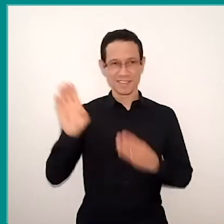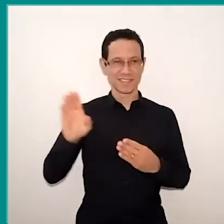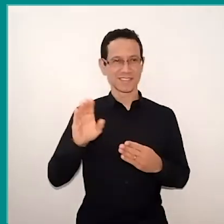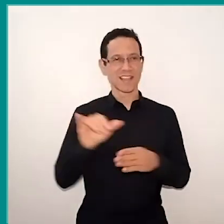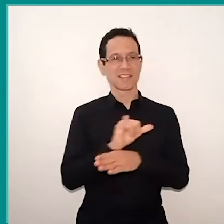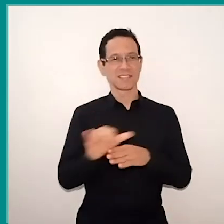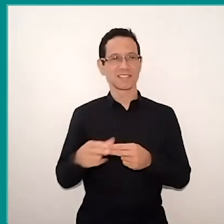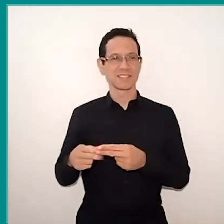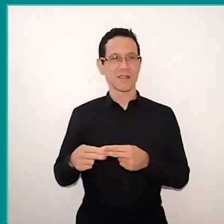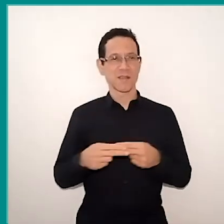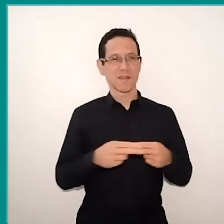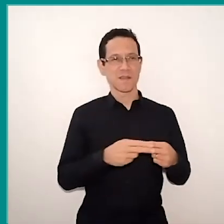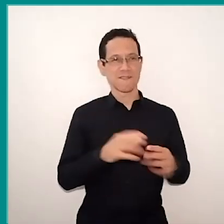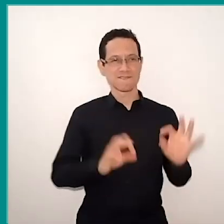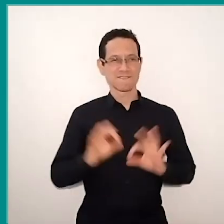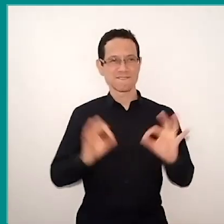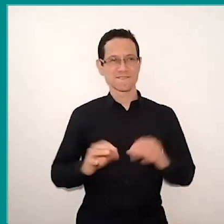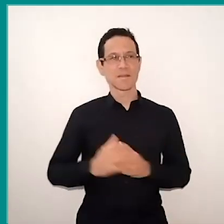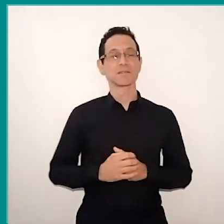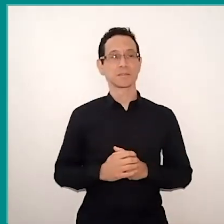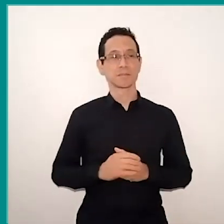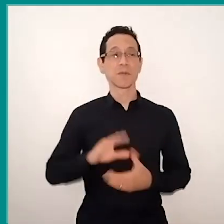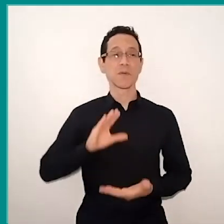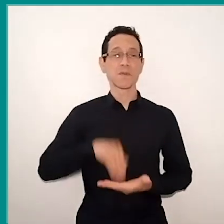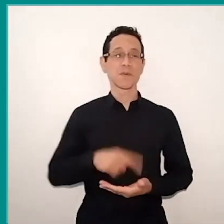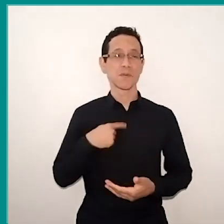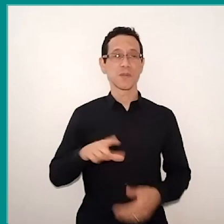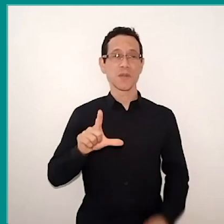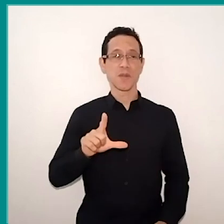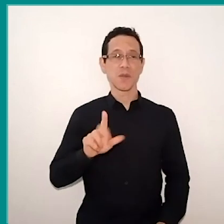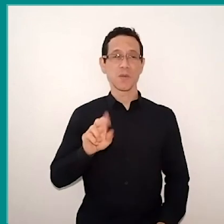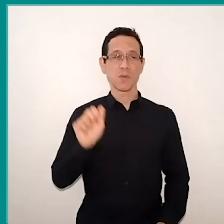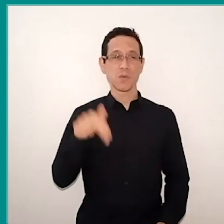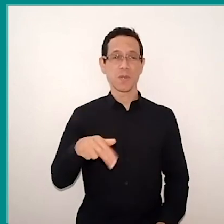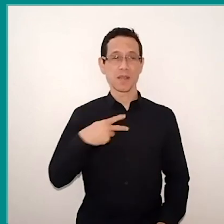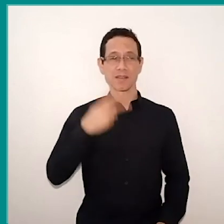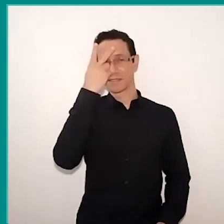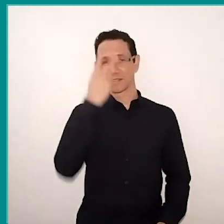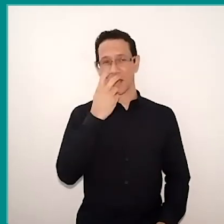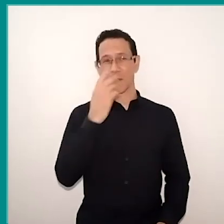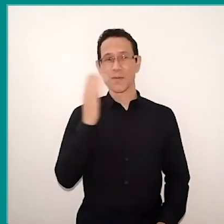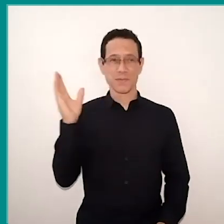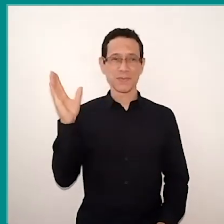And here the final product. This is student Luan, a blind student, I'm here sitting next to him,